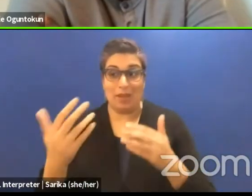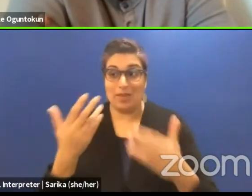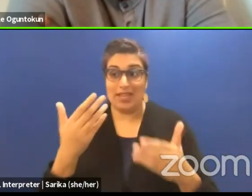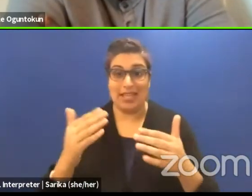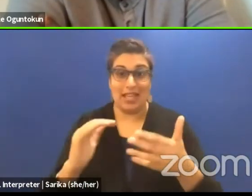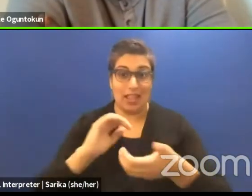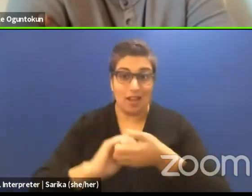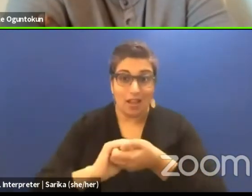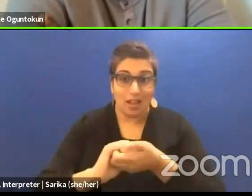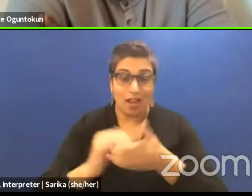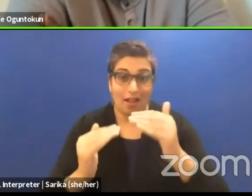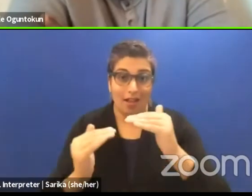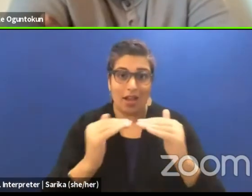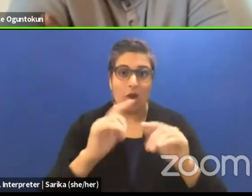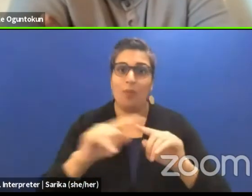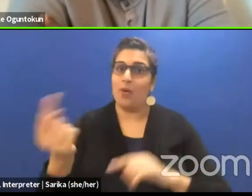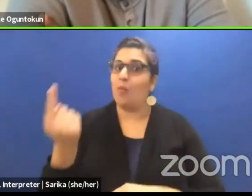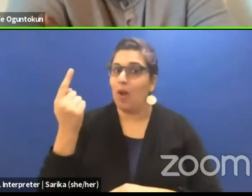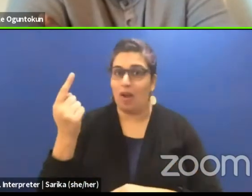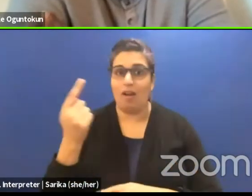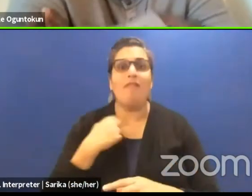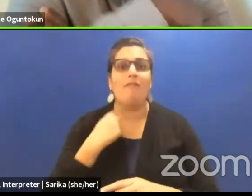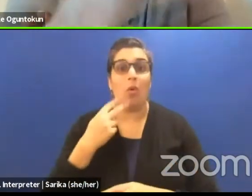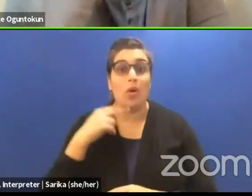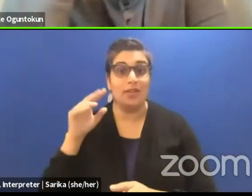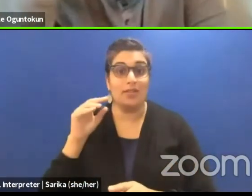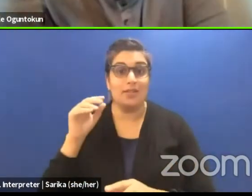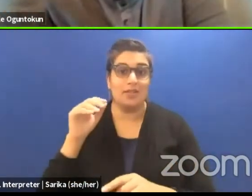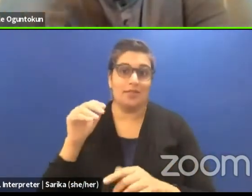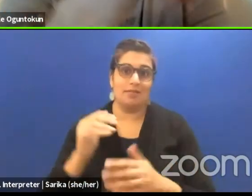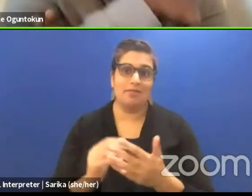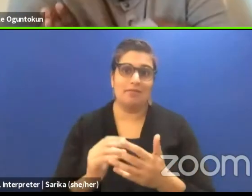but there will be a voice that drowns the other out.